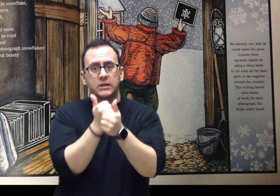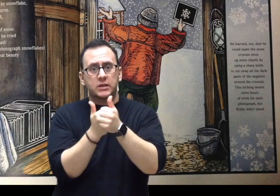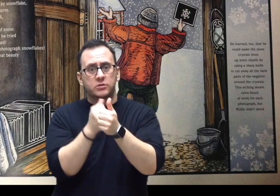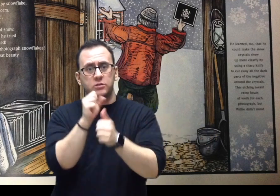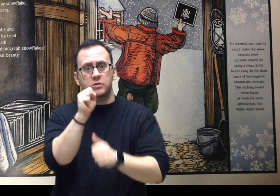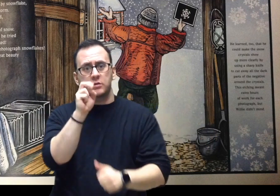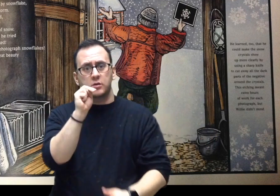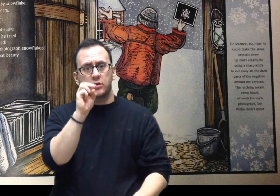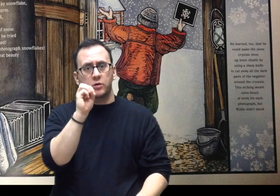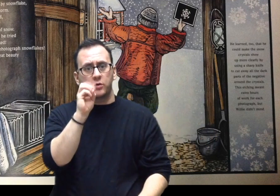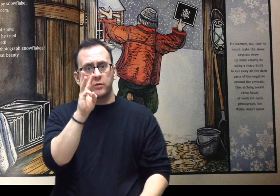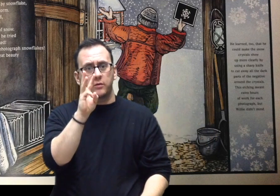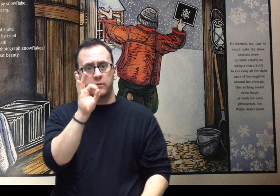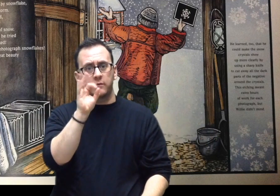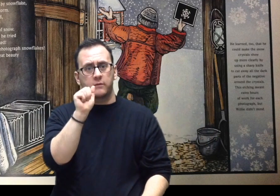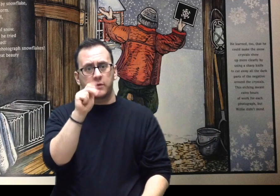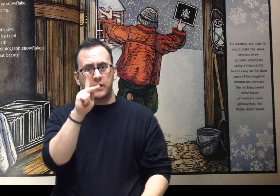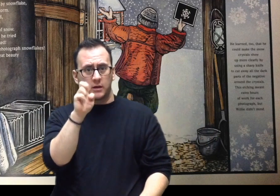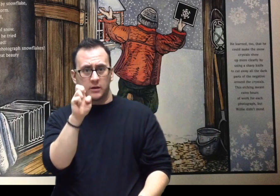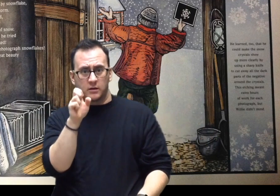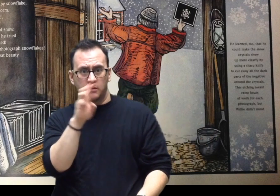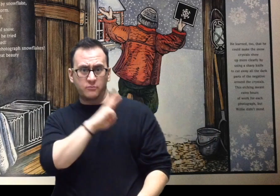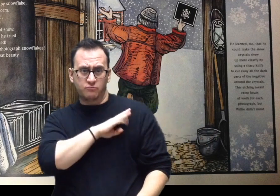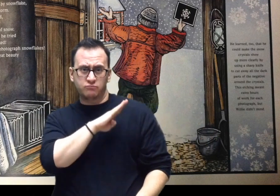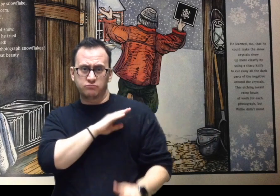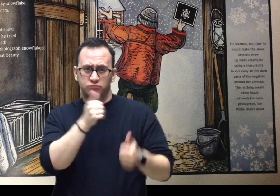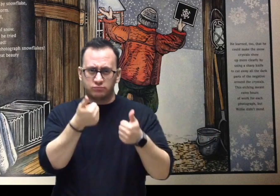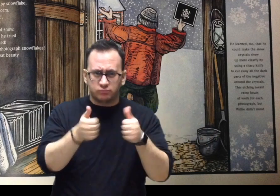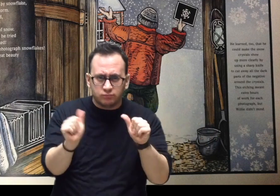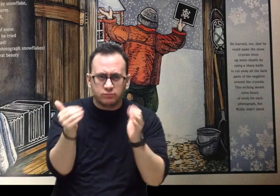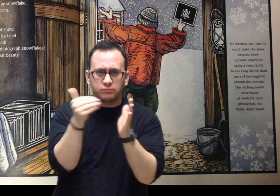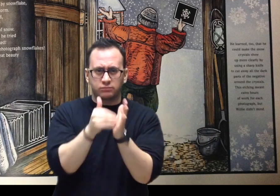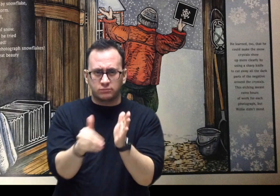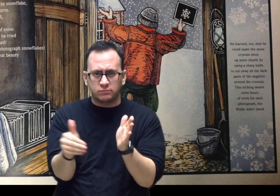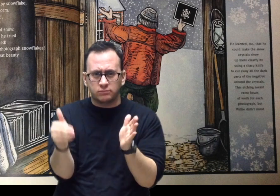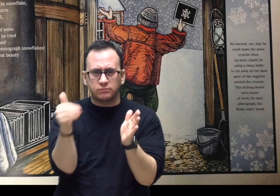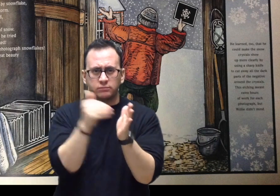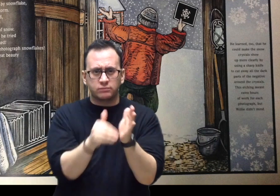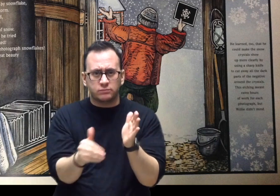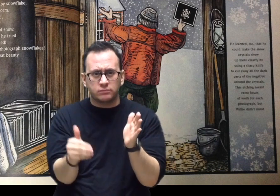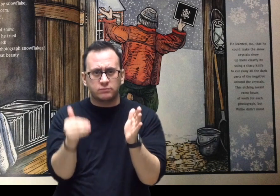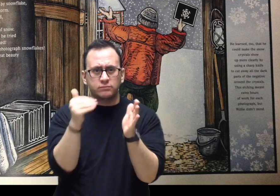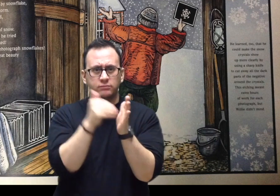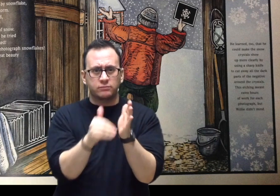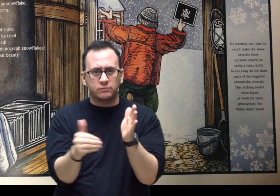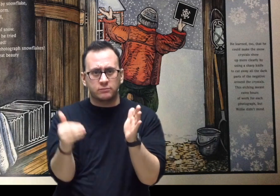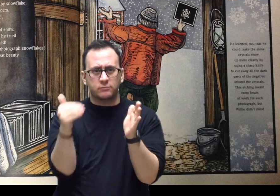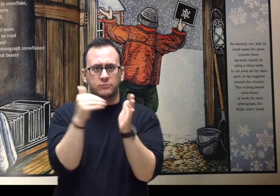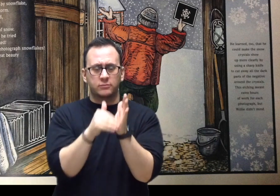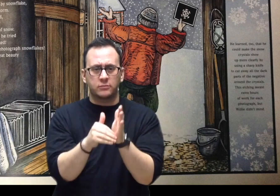One day, in the second winter, he tried a new experiment. And it worked! Willie had figured out how to photograph snowflakes!